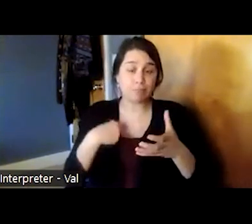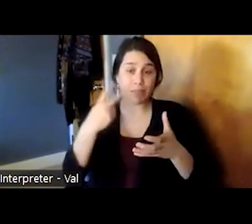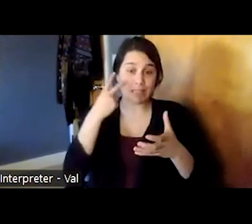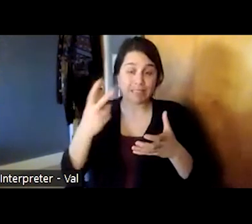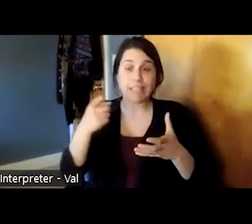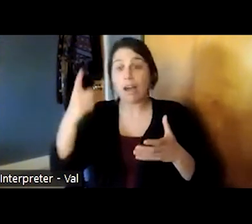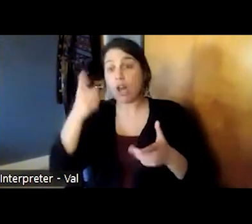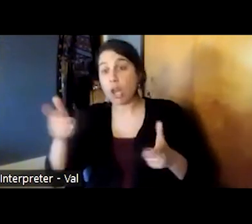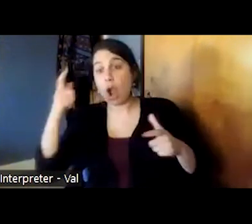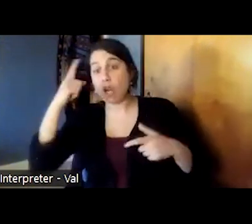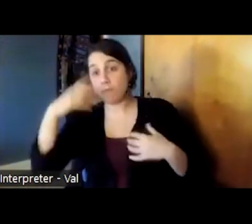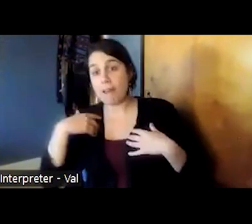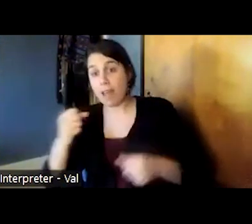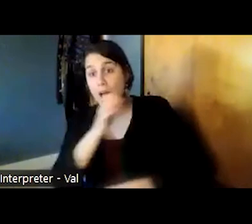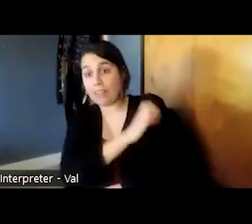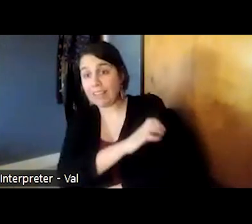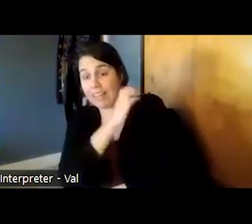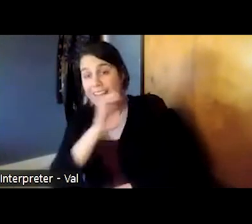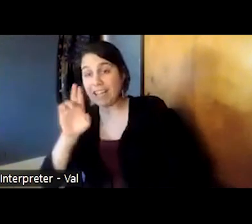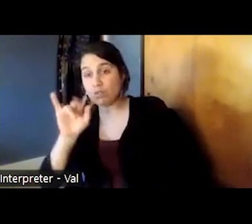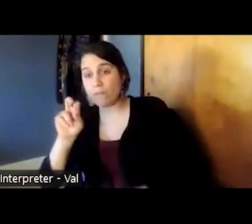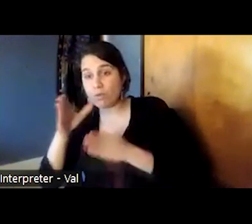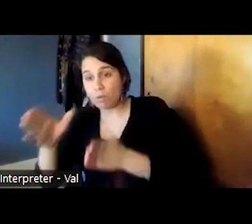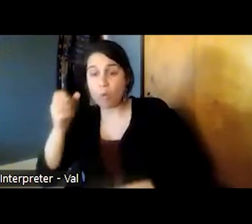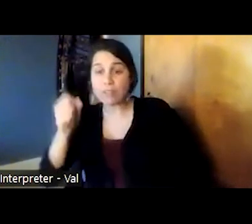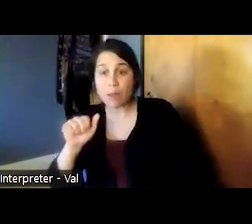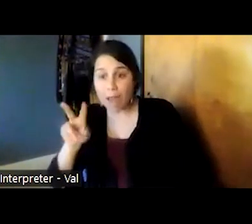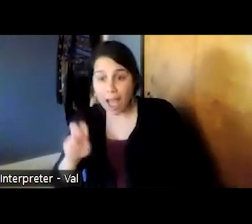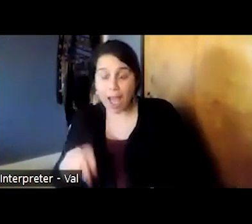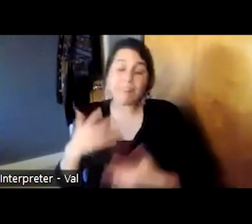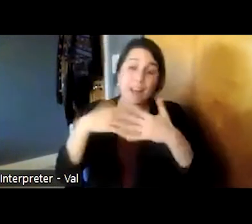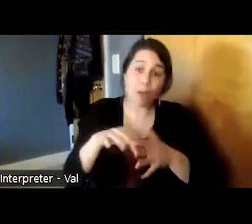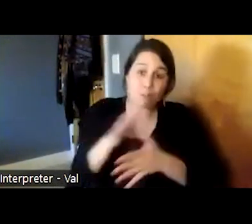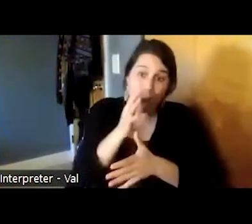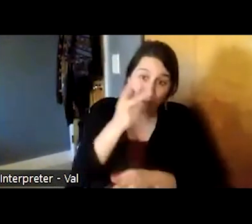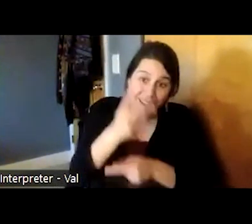clinics at east river road in south ave to our integrated primary care and subspecialty clinics